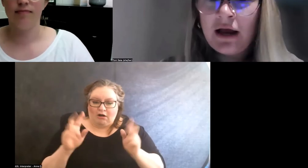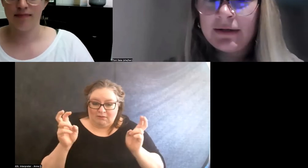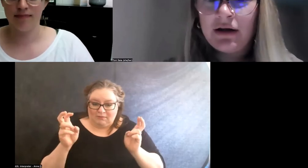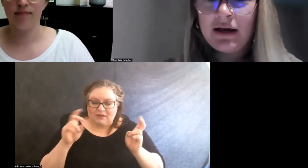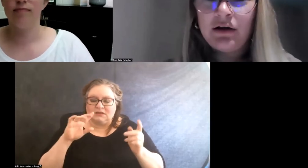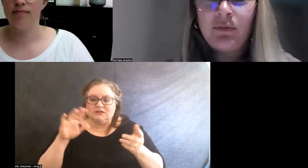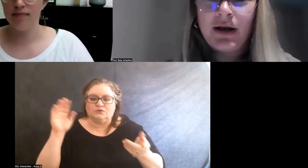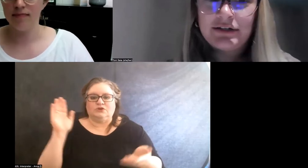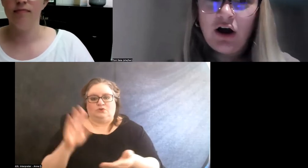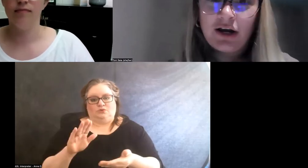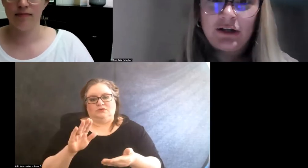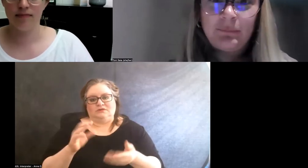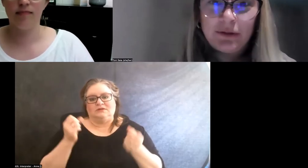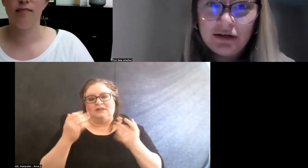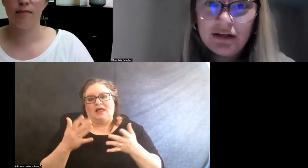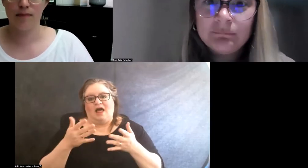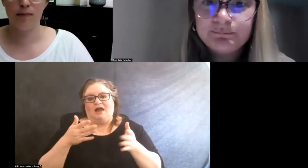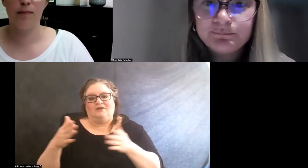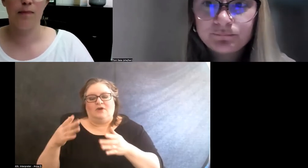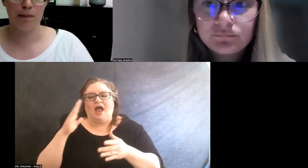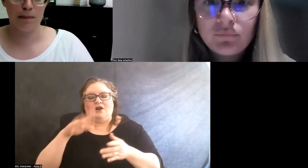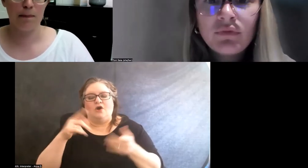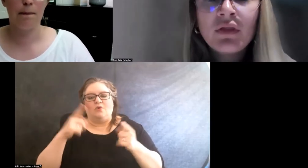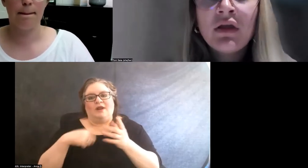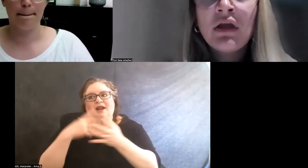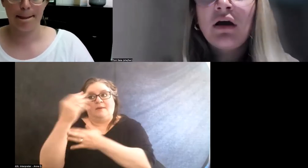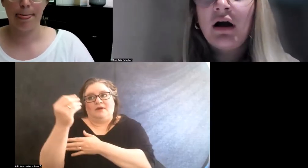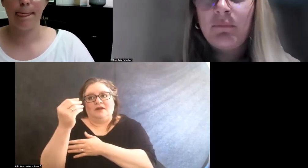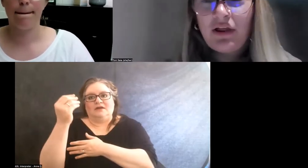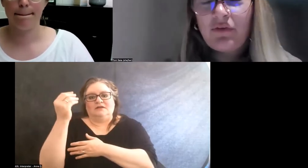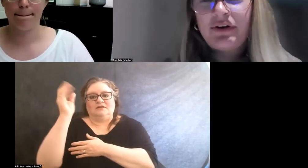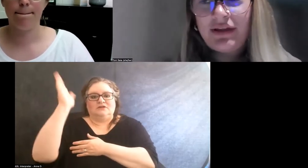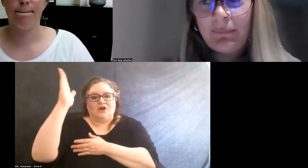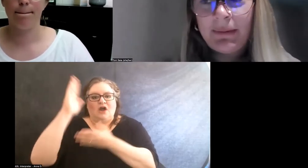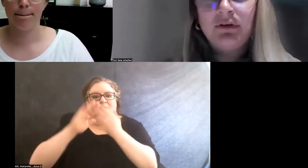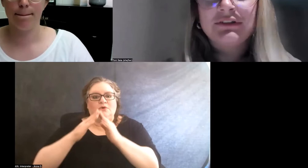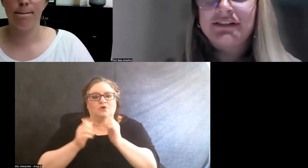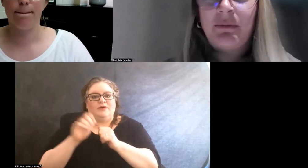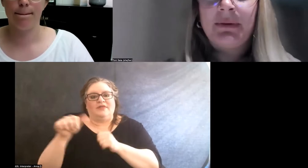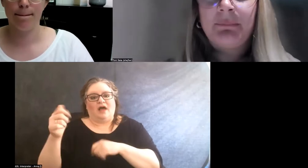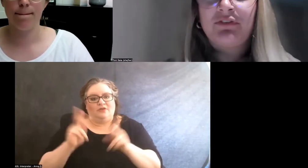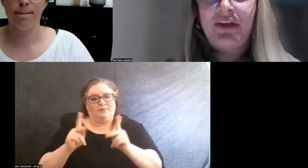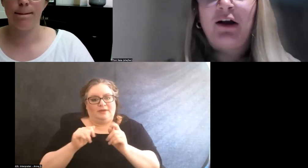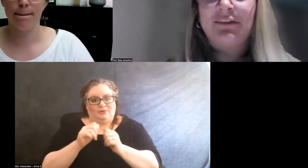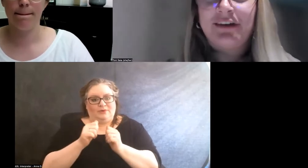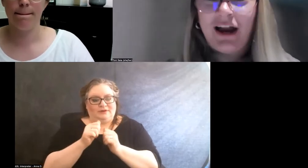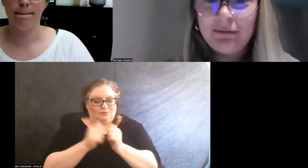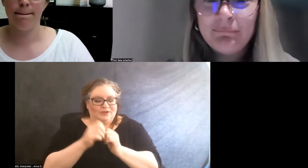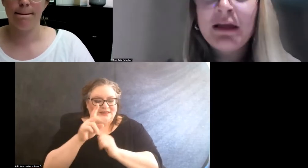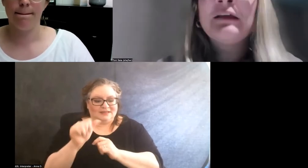I mean, I know when I talk in community with other disabled people, disabled people say all the time